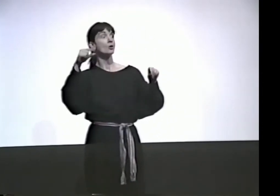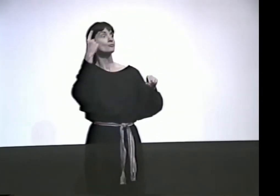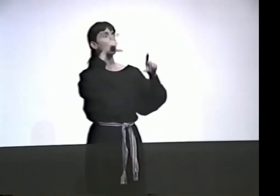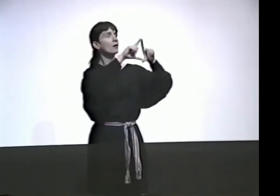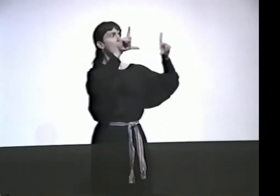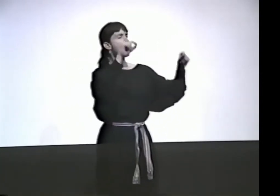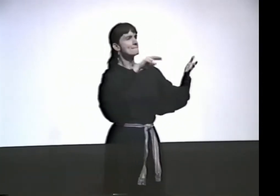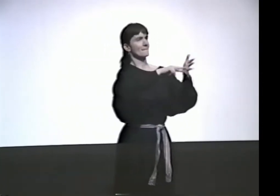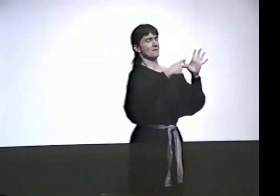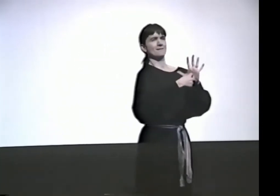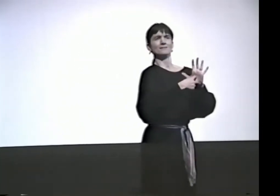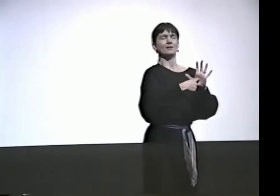"WHERE'S YOUR GREEN CARD?"